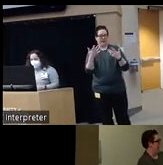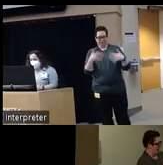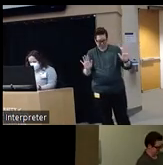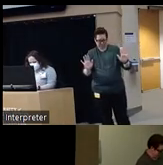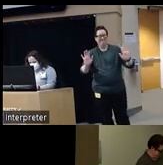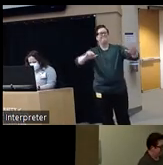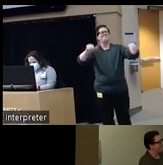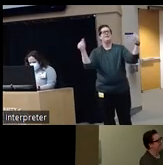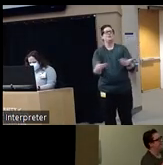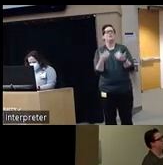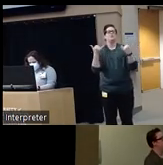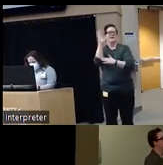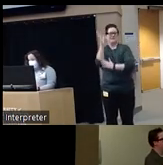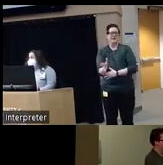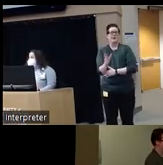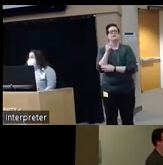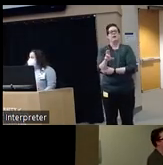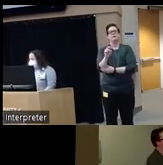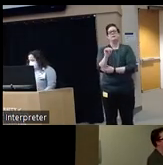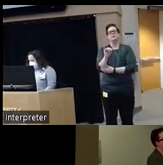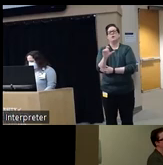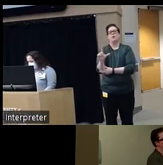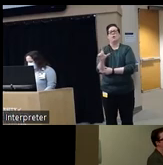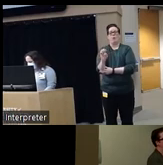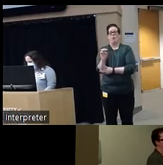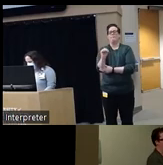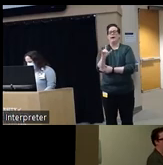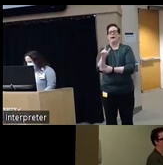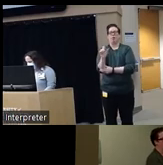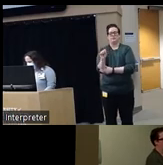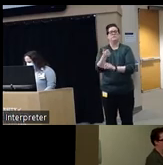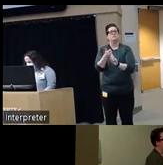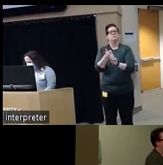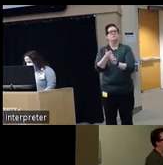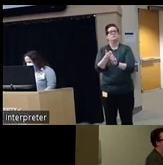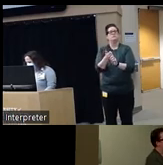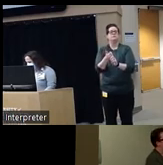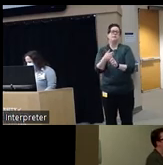introduce today's speaker Dr Nicole Michaels Dr Nicole Michaels is a principal investigator